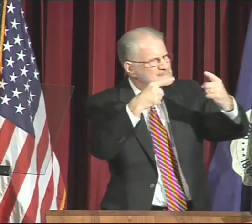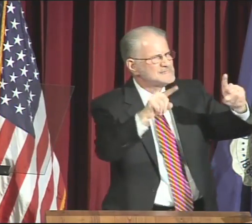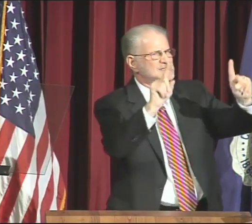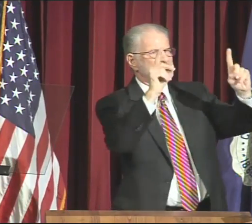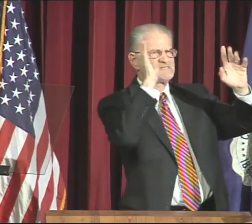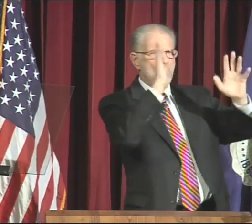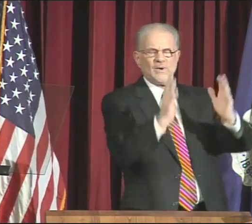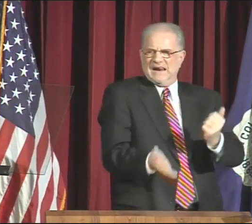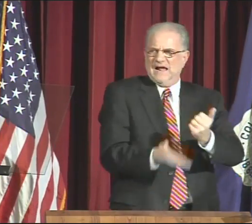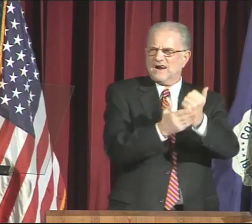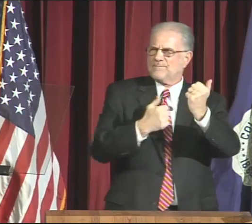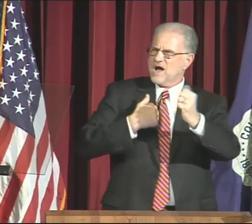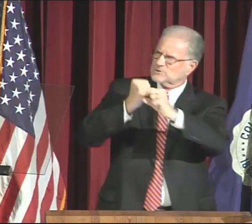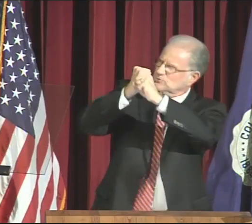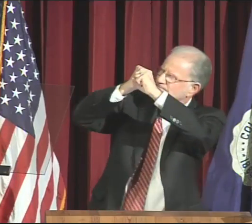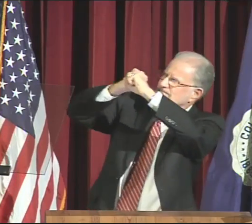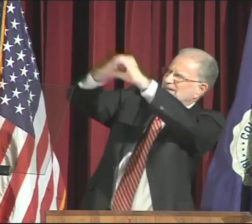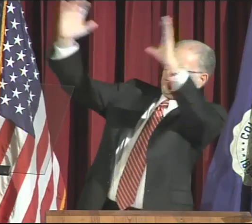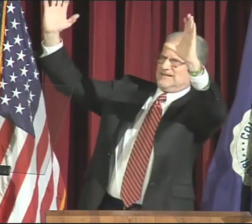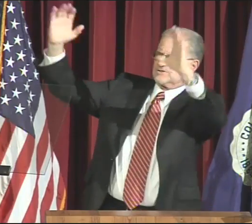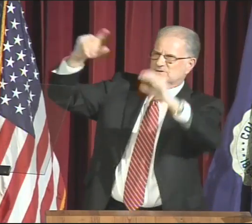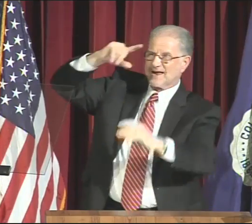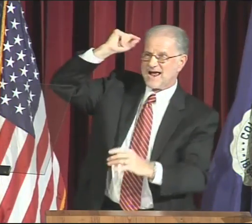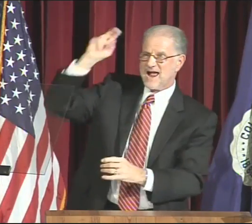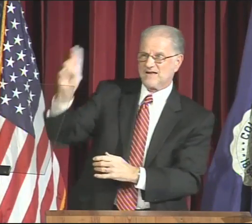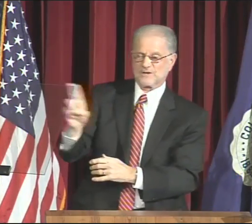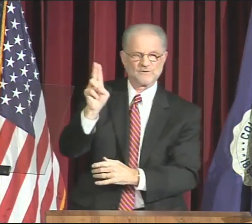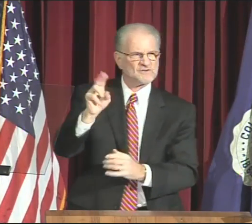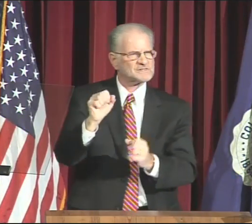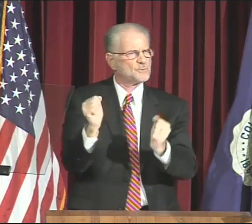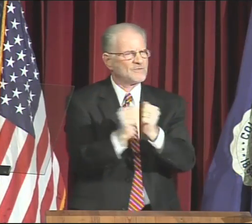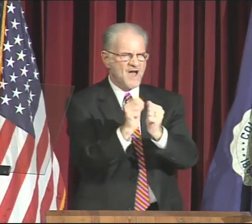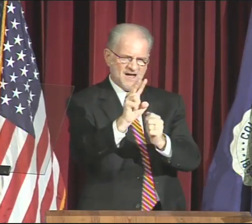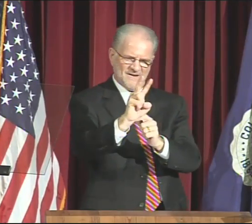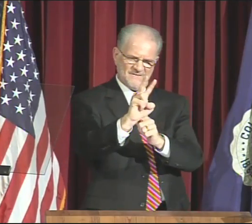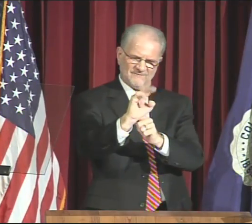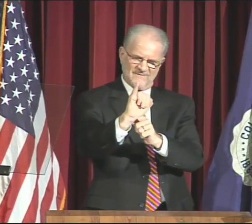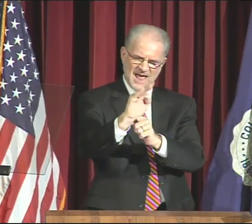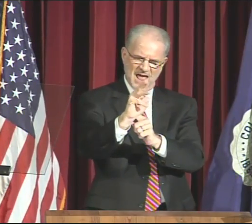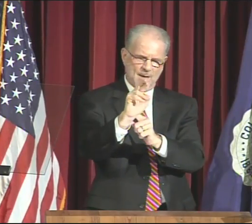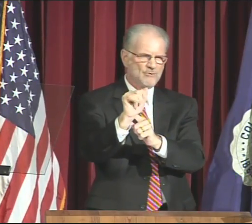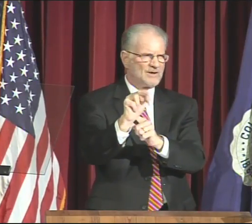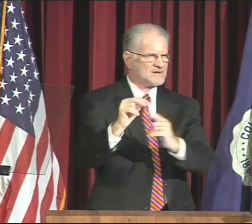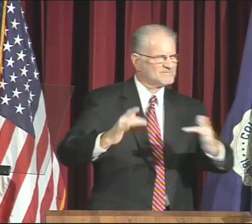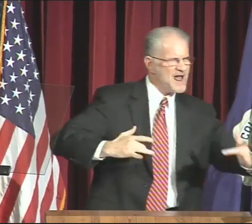Student success will help us envision Gallaudet University